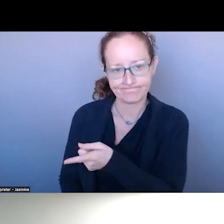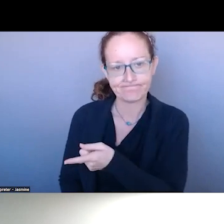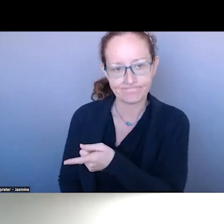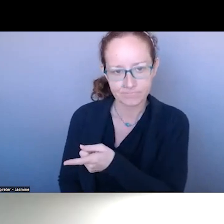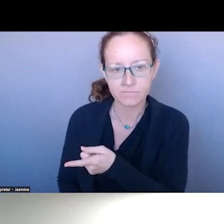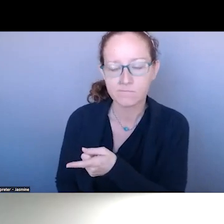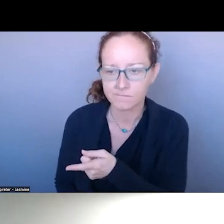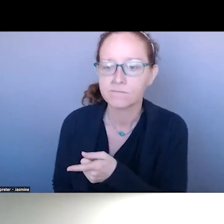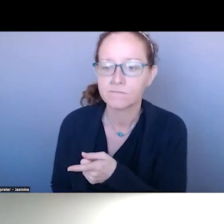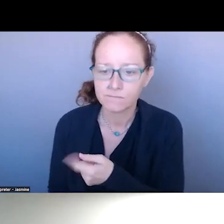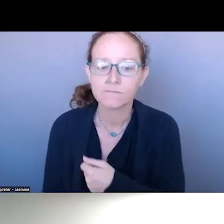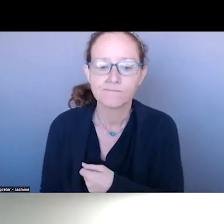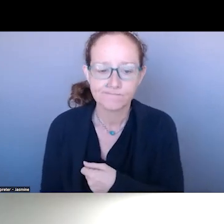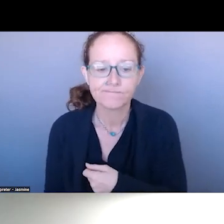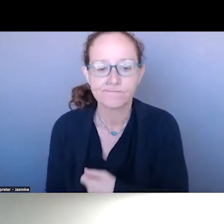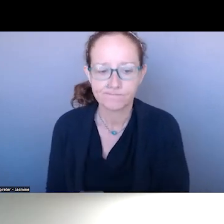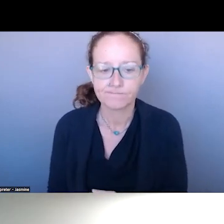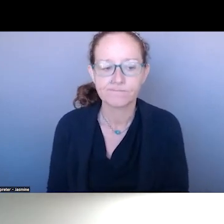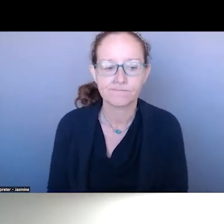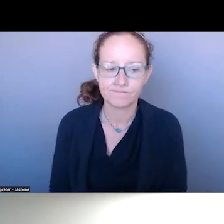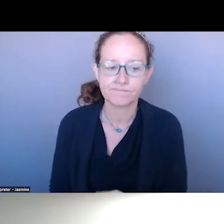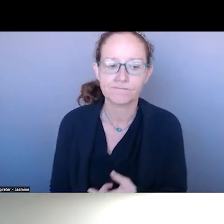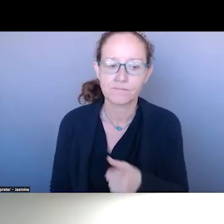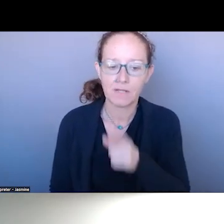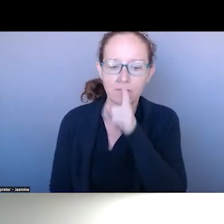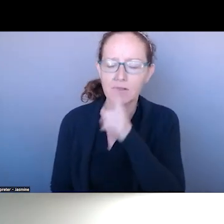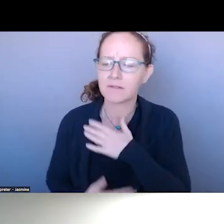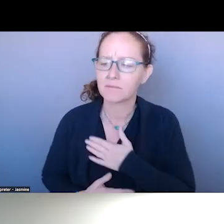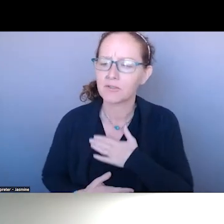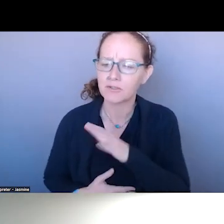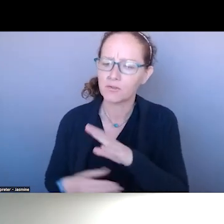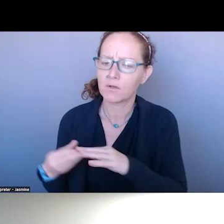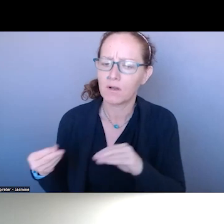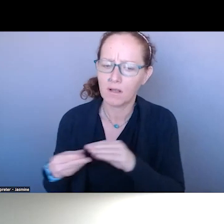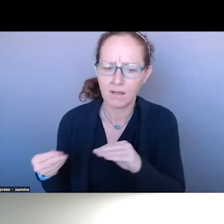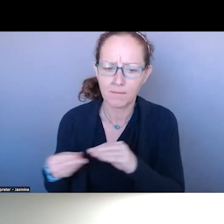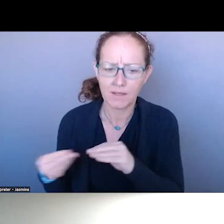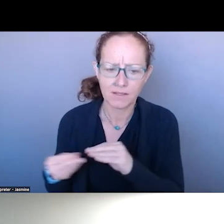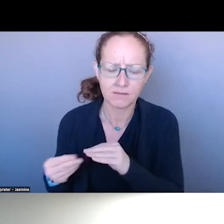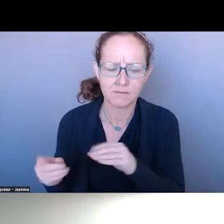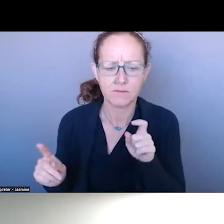I REALLY APPRECIATED WHAT YOU SAID ABOUT THE FOCUS ON YOUTH AND